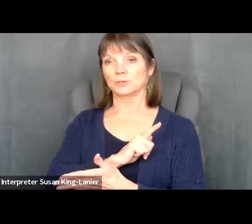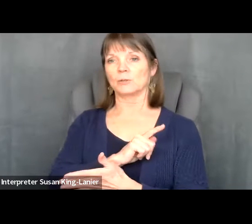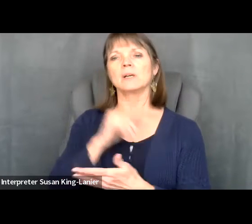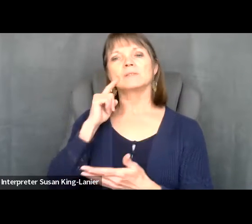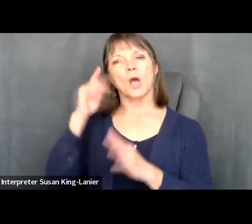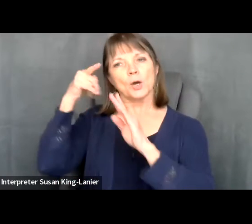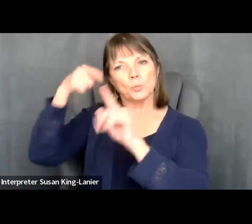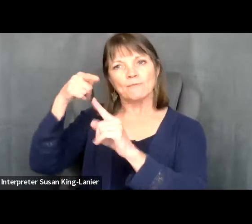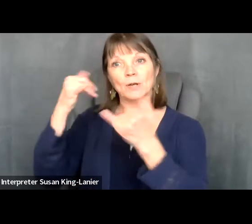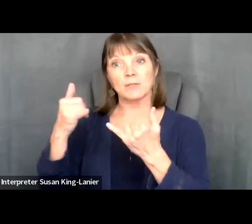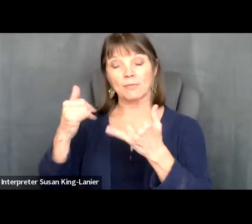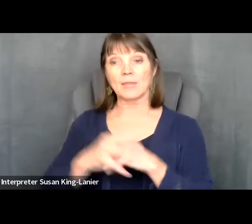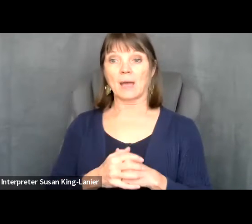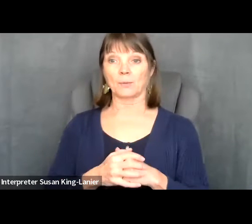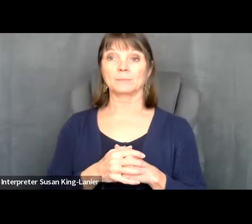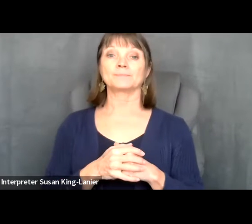with that, would you go to the next slide?